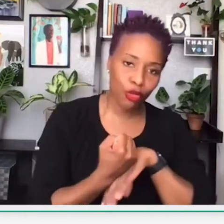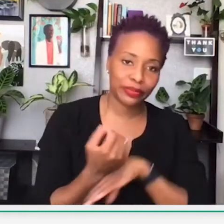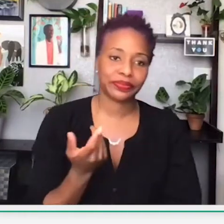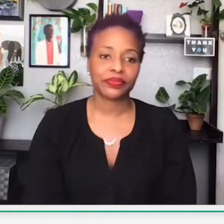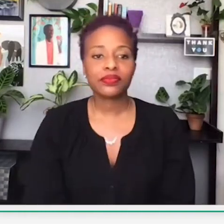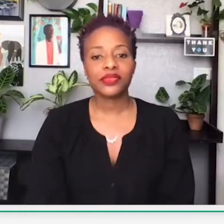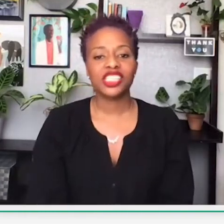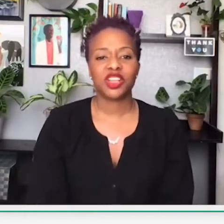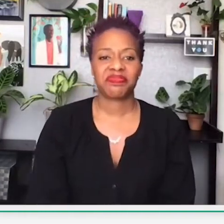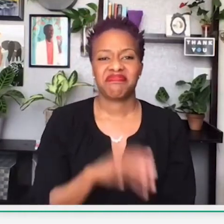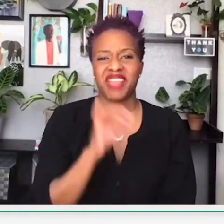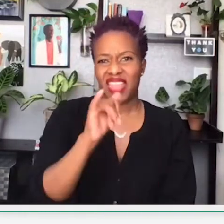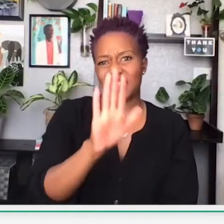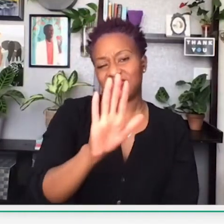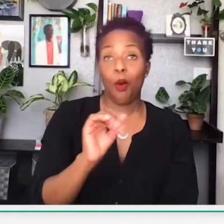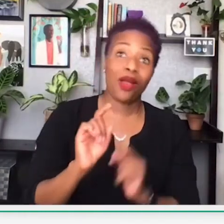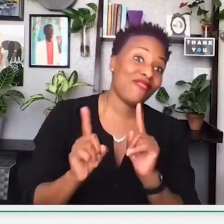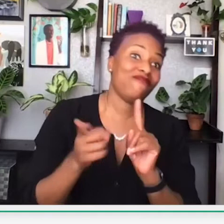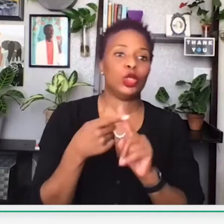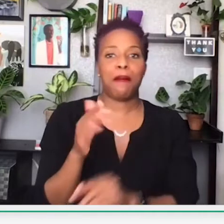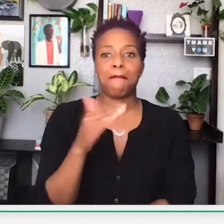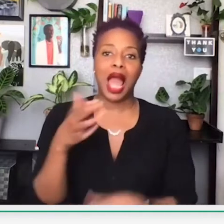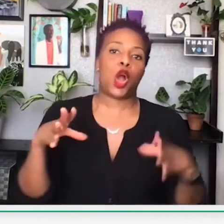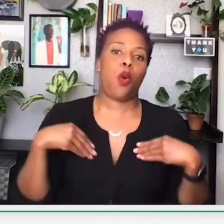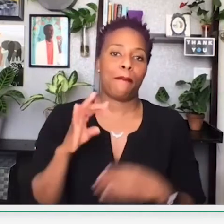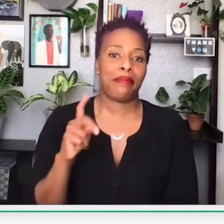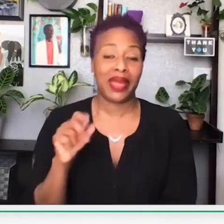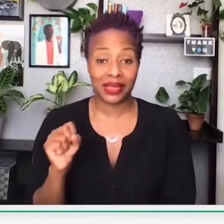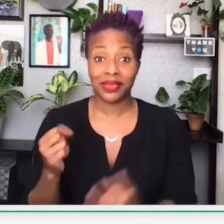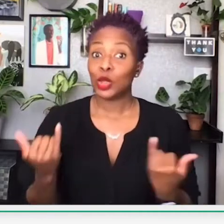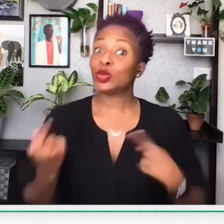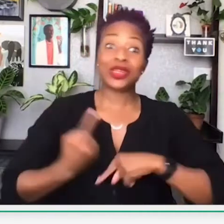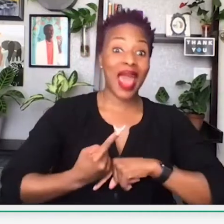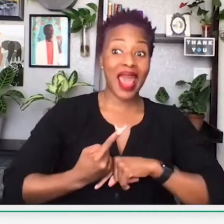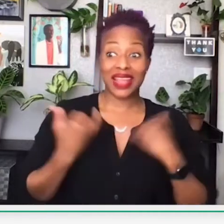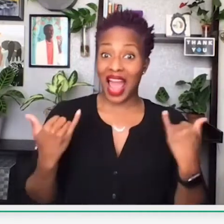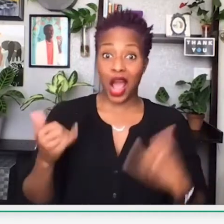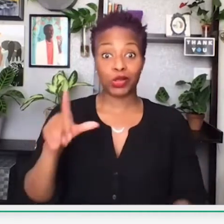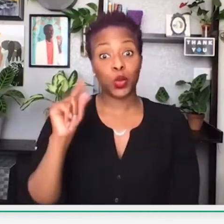And, unfortunately, due to unwise financing and mismanagement of finances,